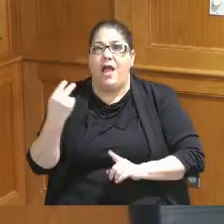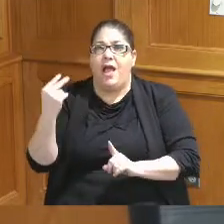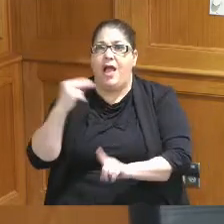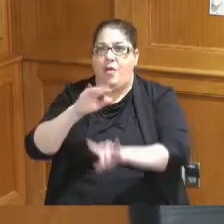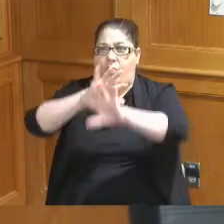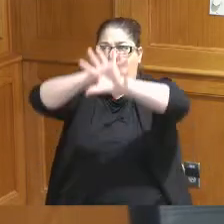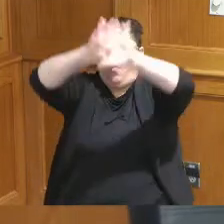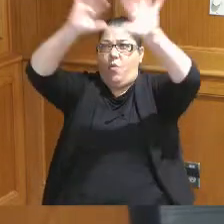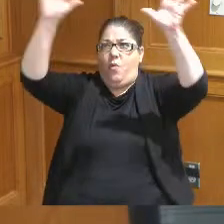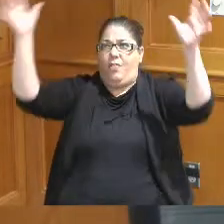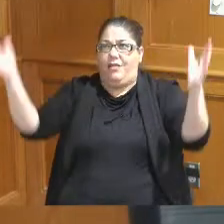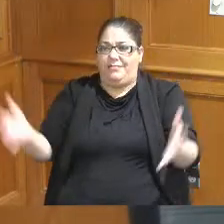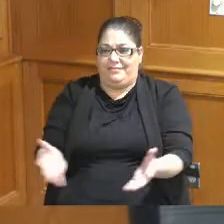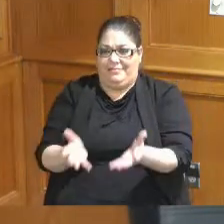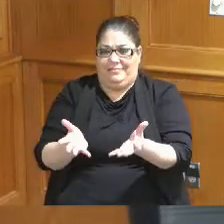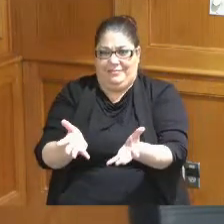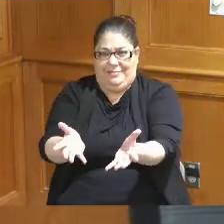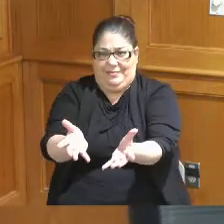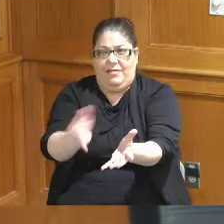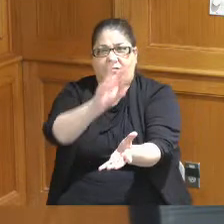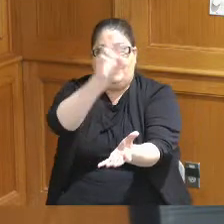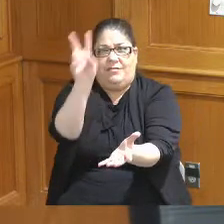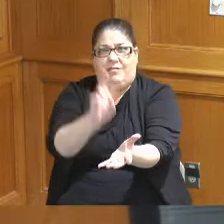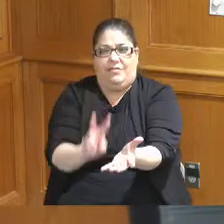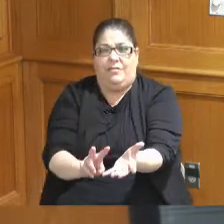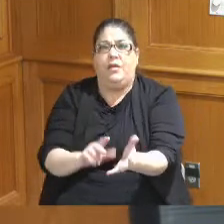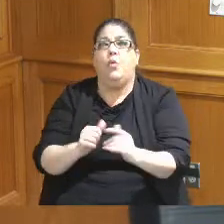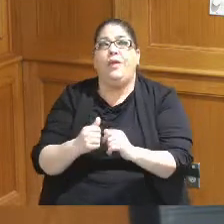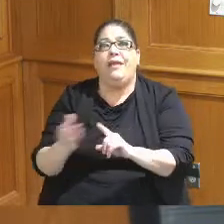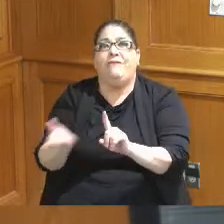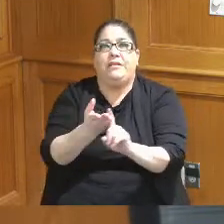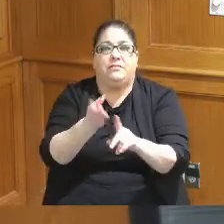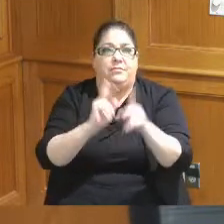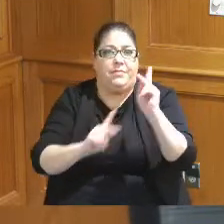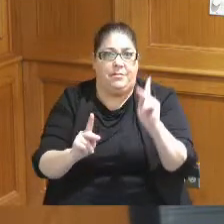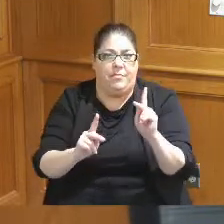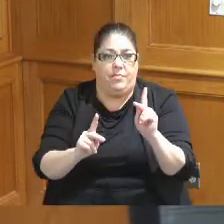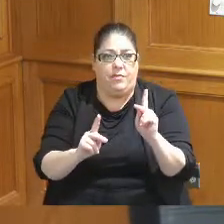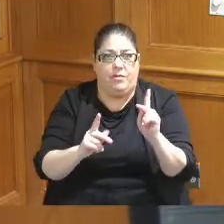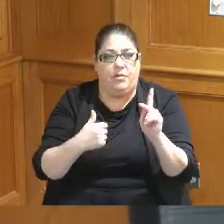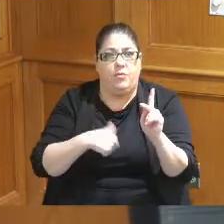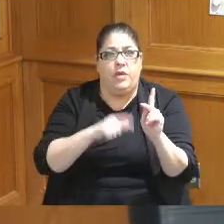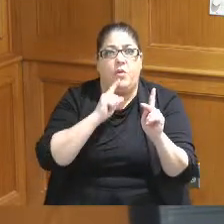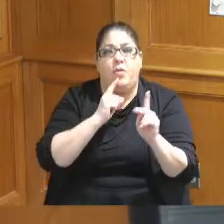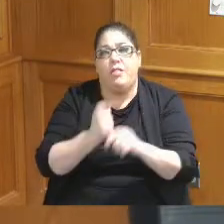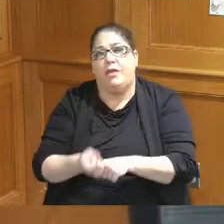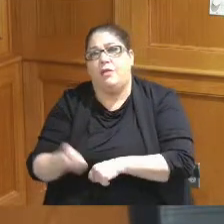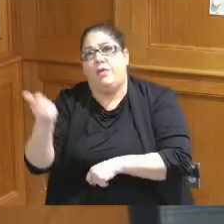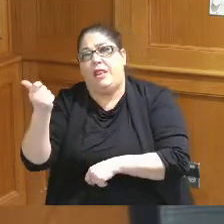standpoint number one we convinced the people that we were getting rid of the Millennium because we